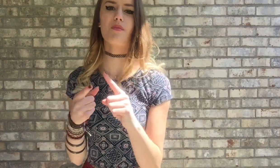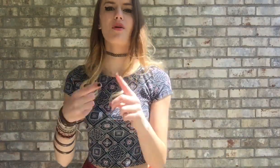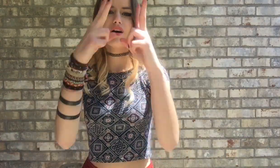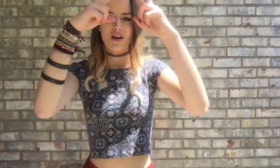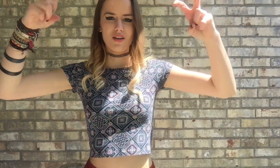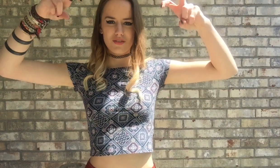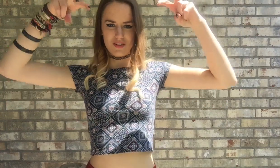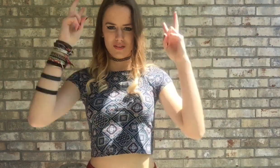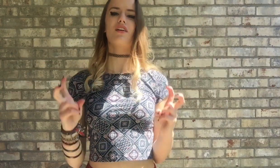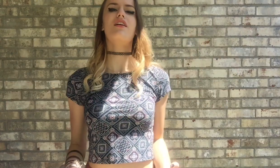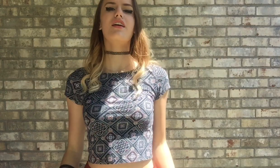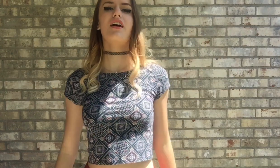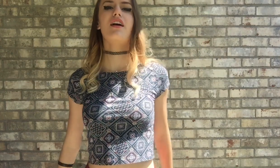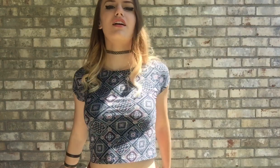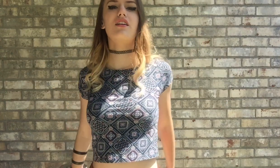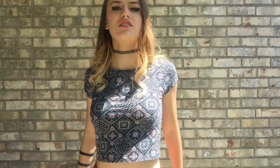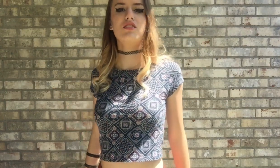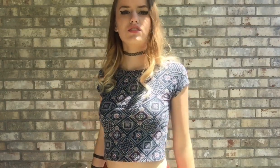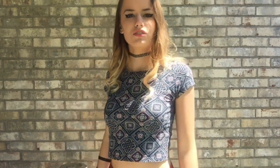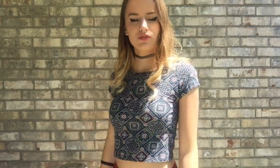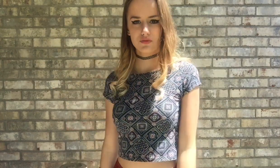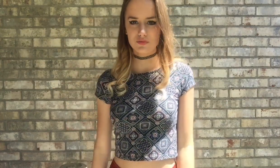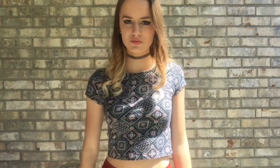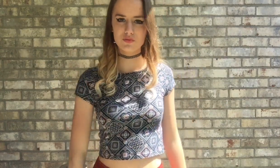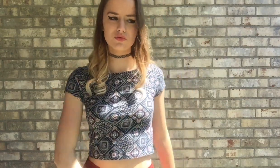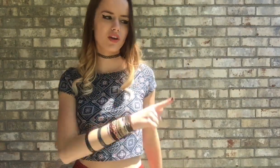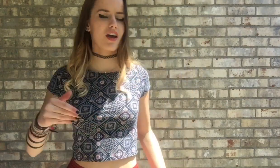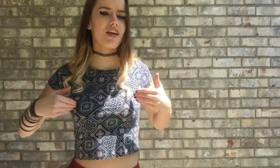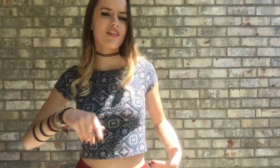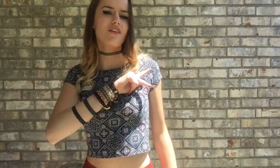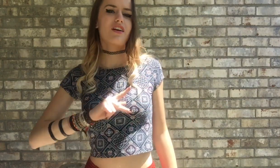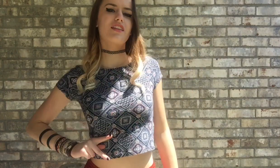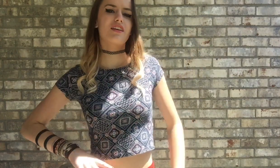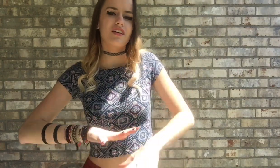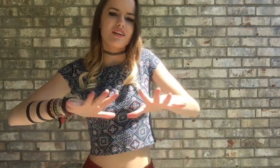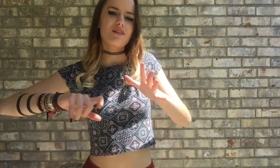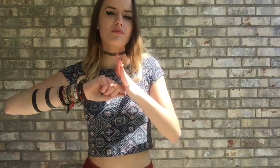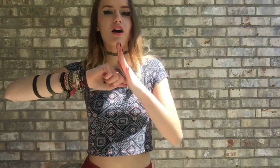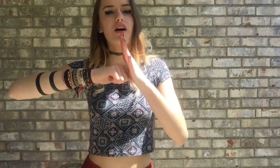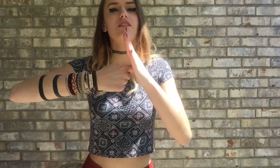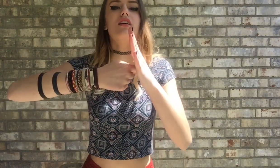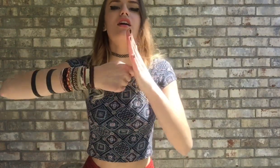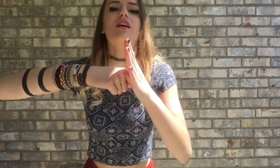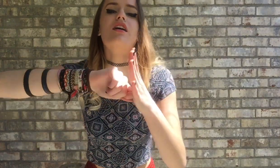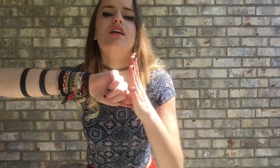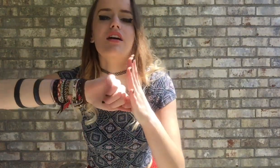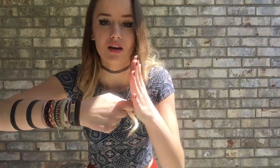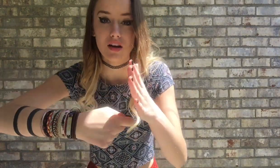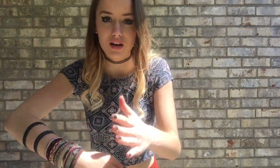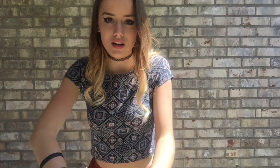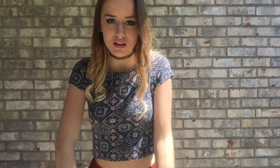I'm headed straight for the castle They've got the kingdom locked up